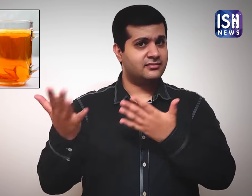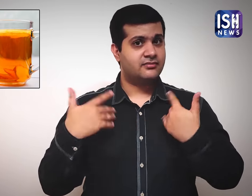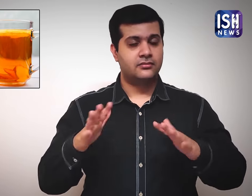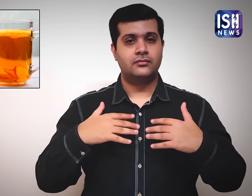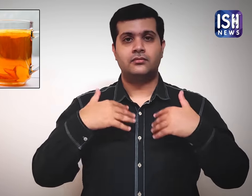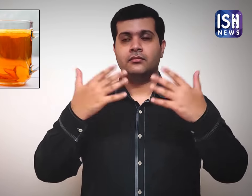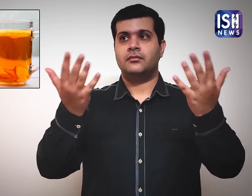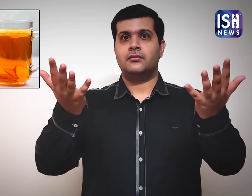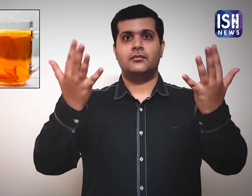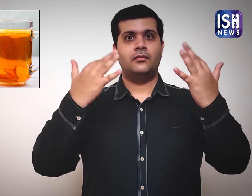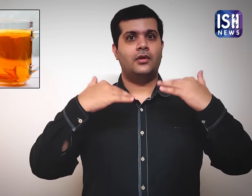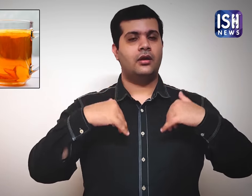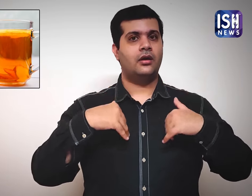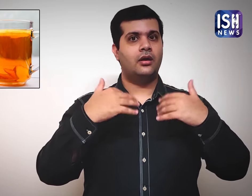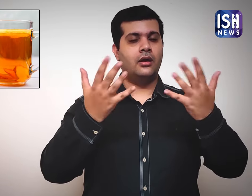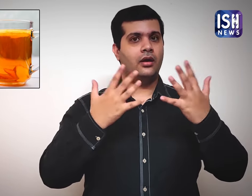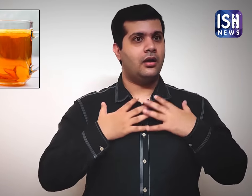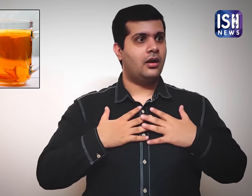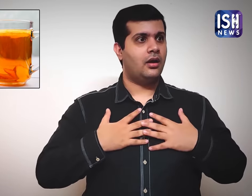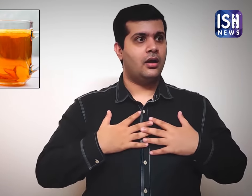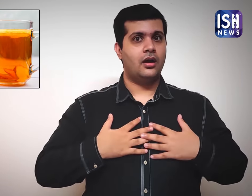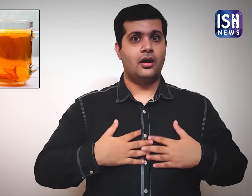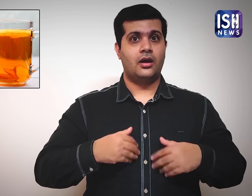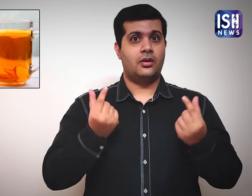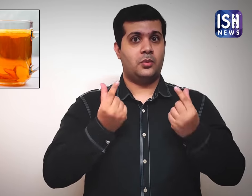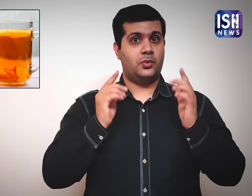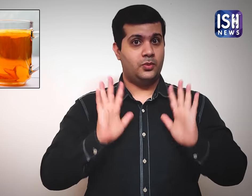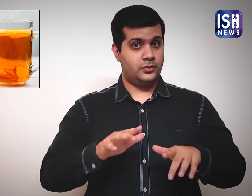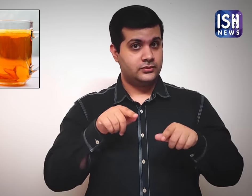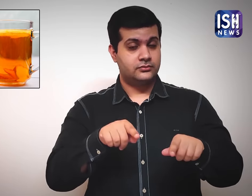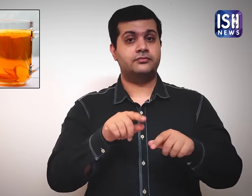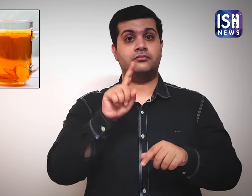Ginger is useful for better respiration.